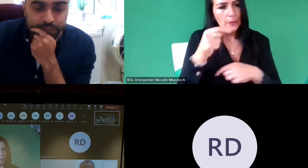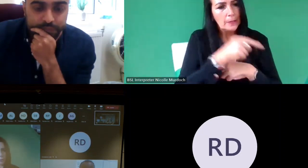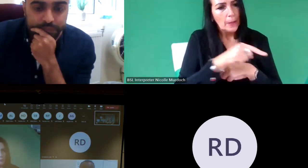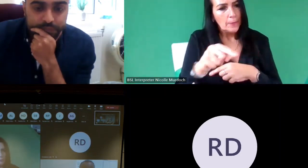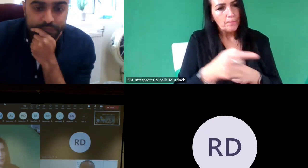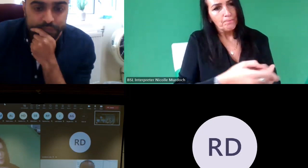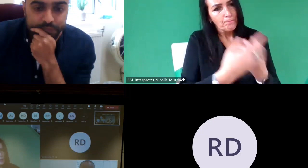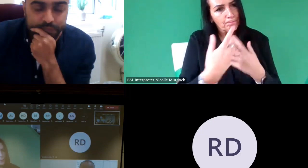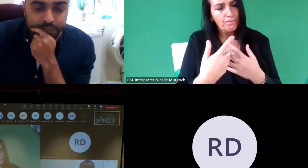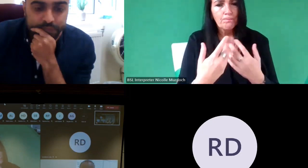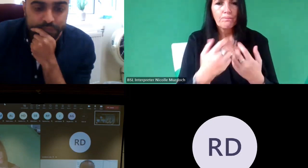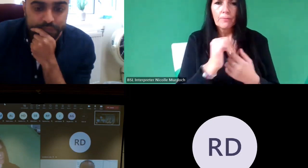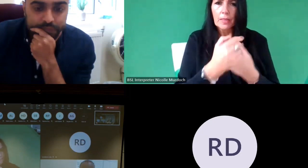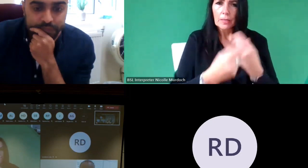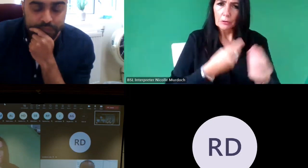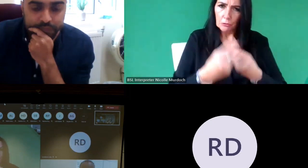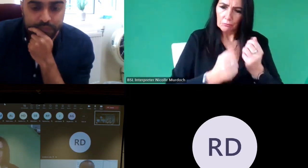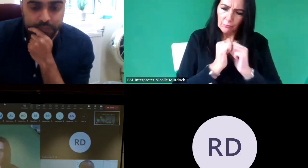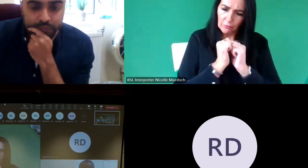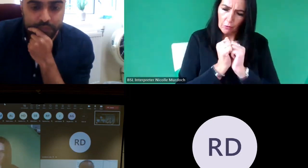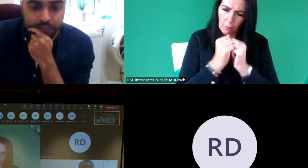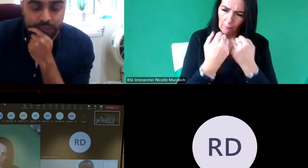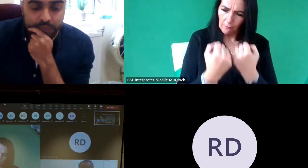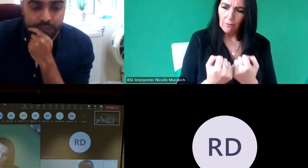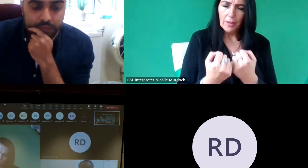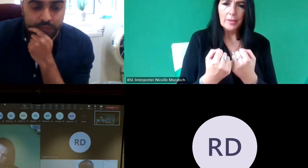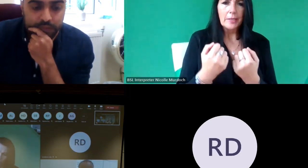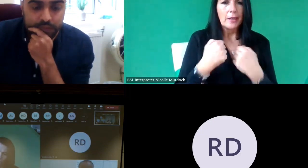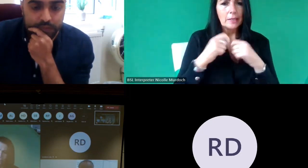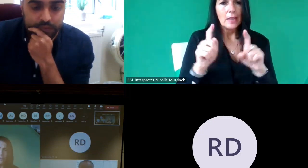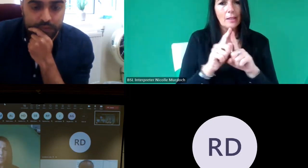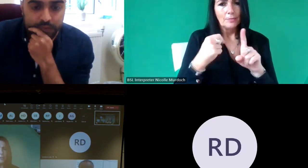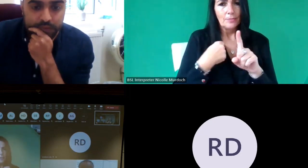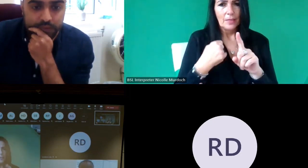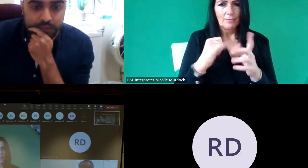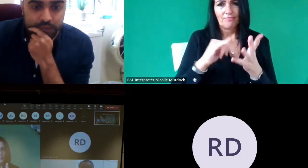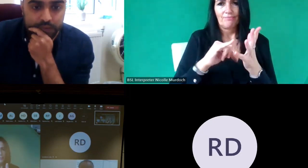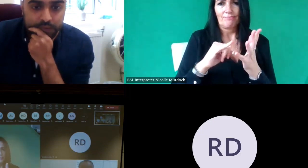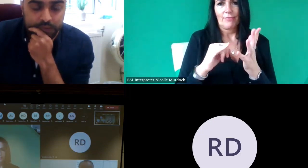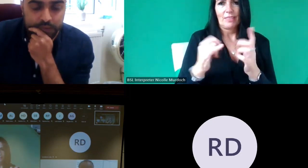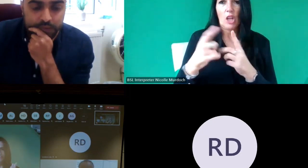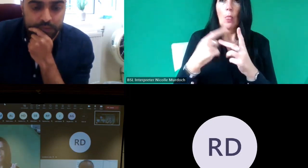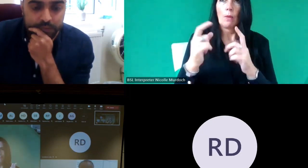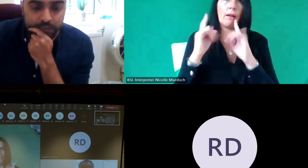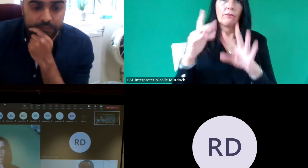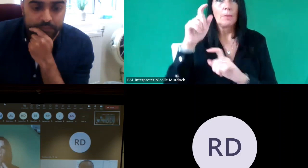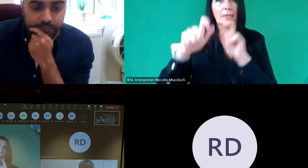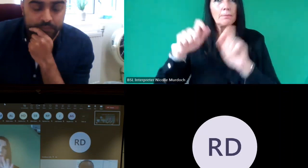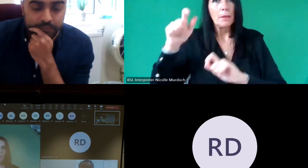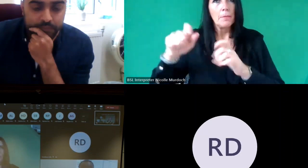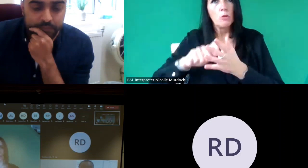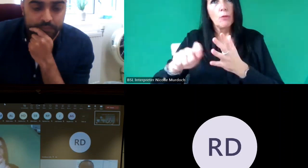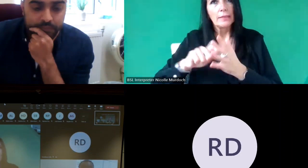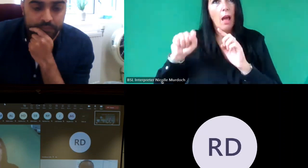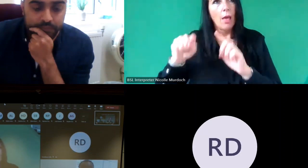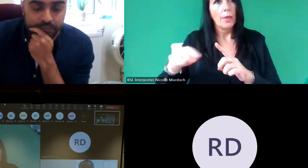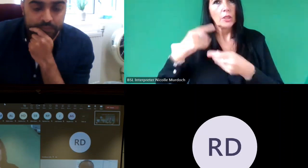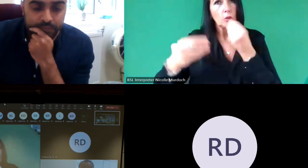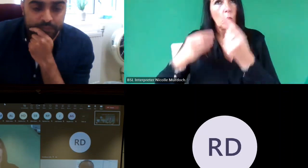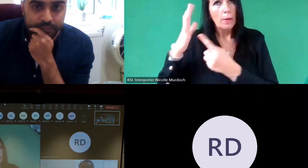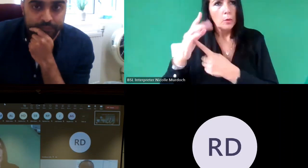their story is as valuable as Sir Walter Scott's story in our collections um I always have to start